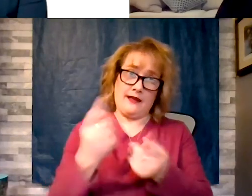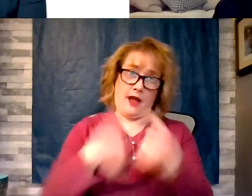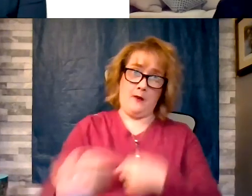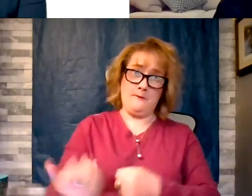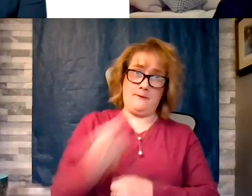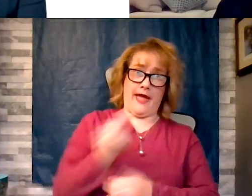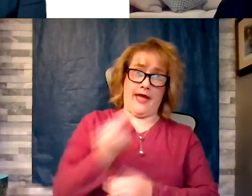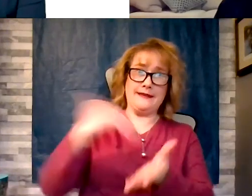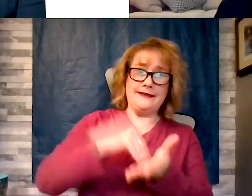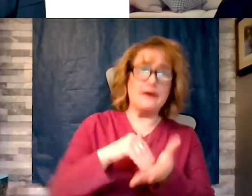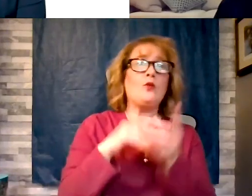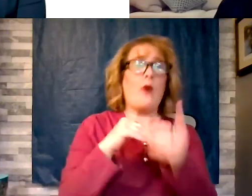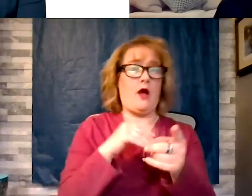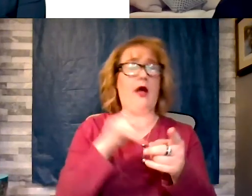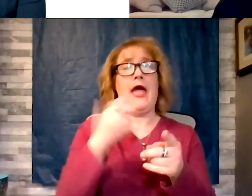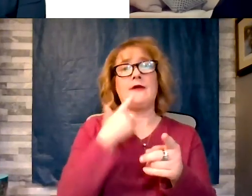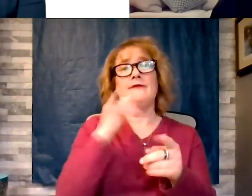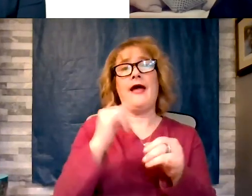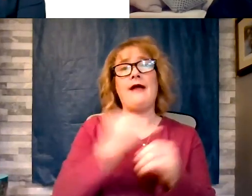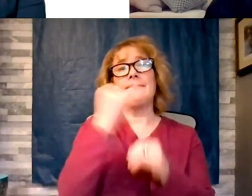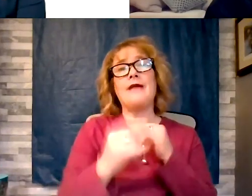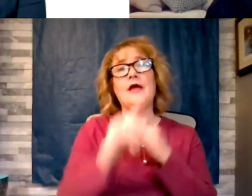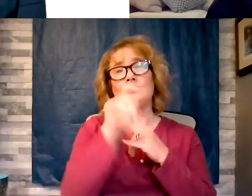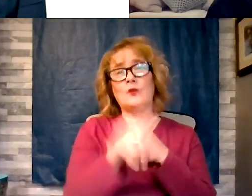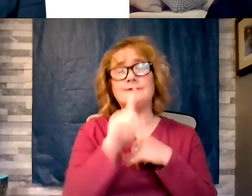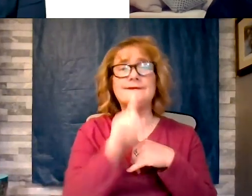That last question is yes it can. Pre-diabetes is a state